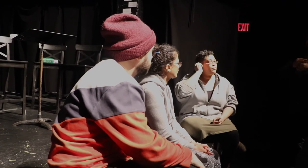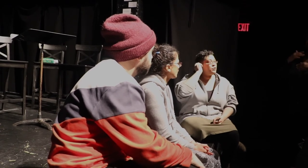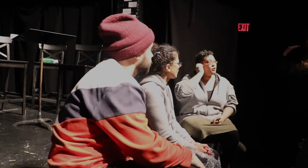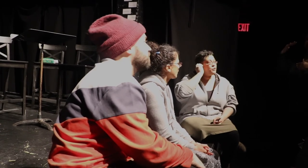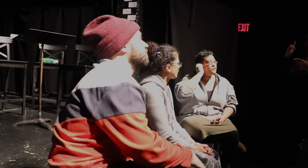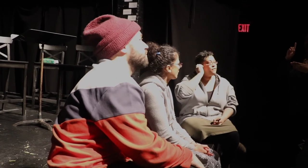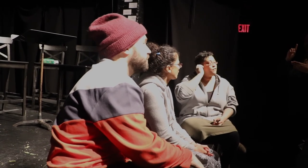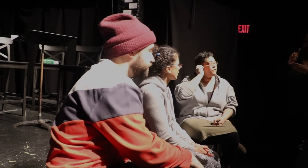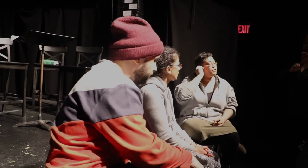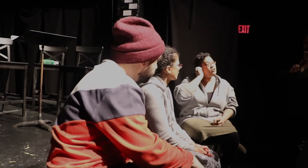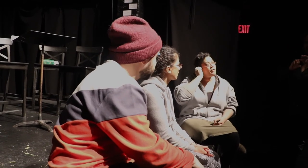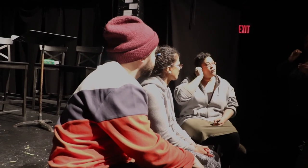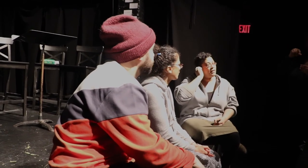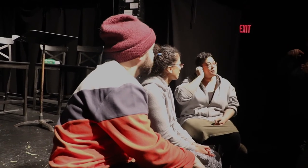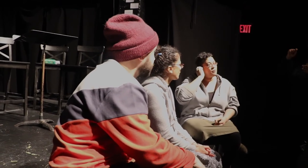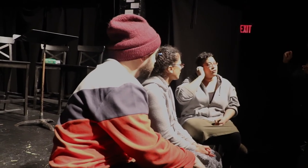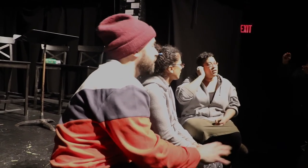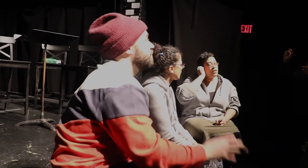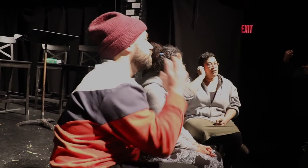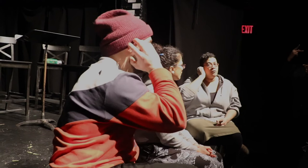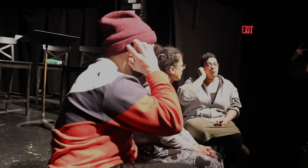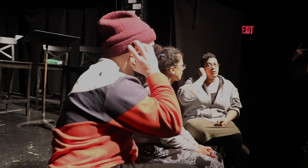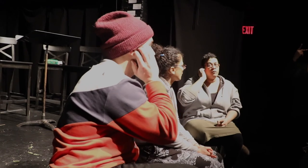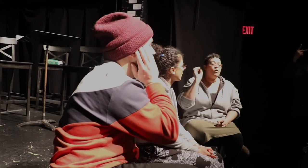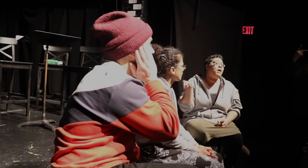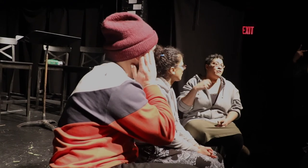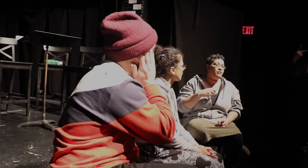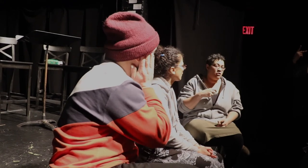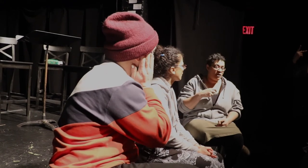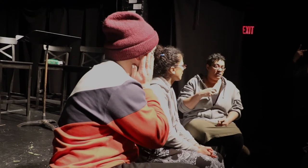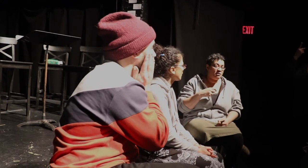audio descriptors for a Vision Impaired audience members that we would require hearing audiences